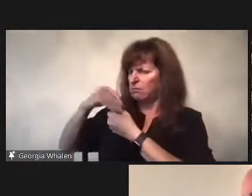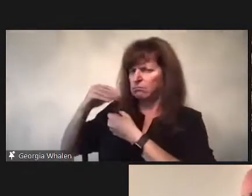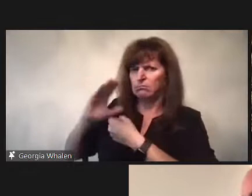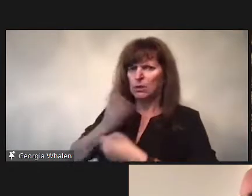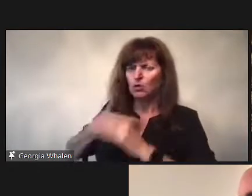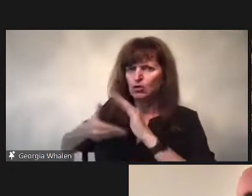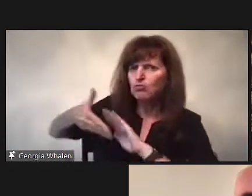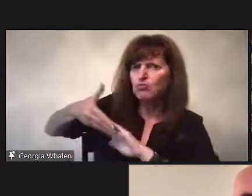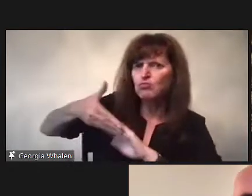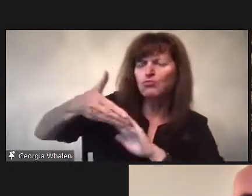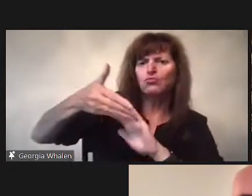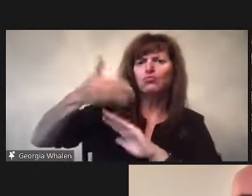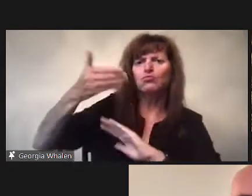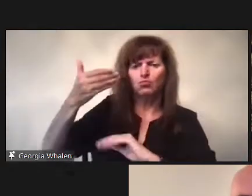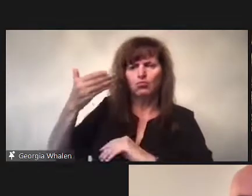but there was initially a wave of solidarity in teh sense of concrete support.